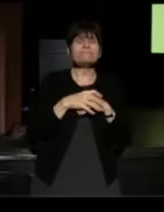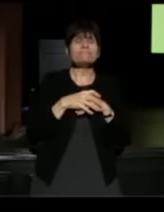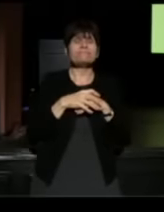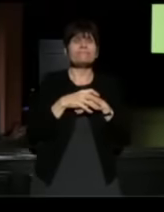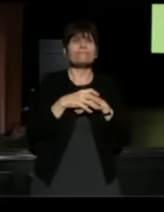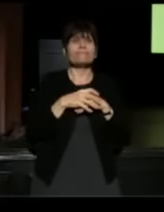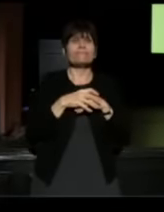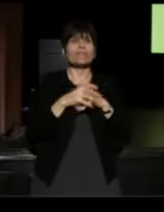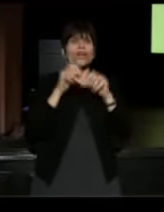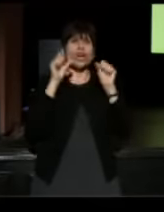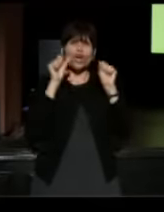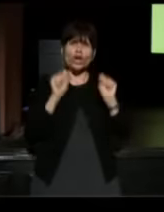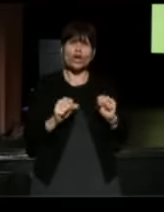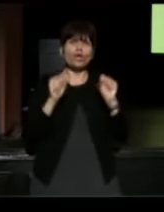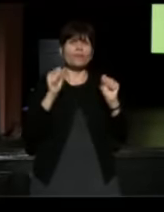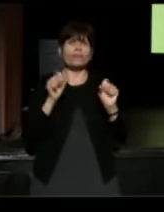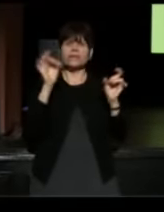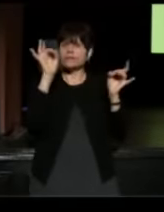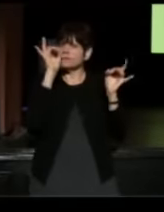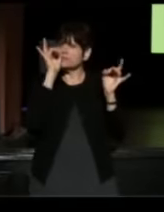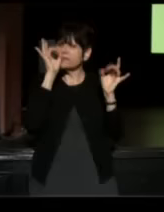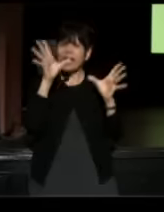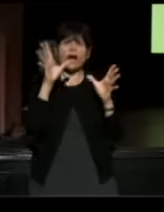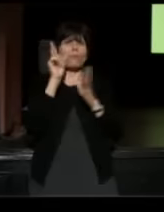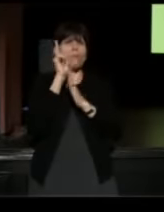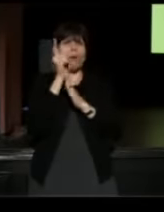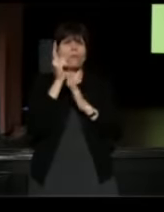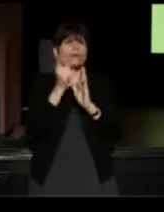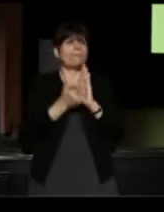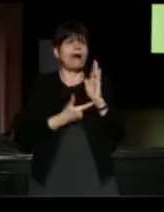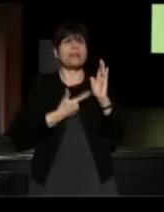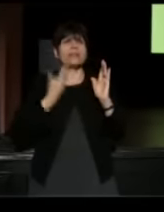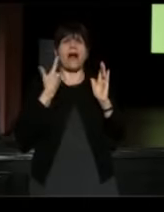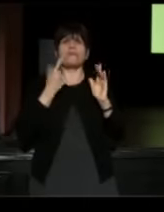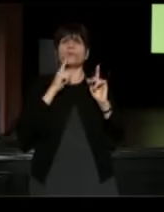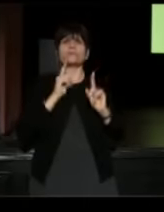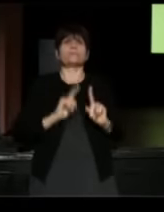And what could have been a crushing moment in my life really was just something different.